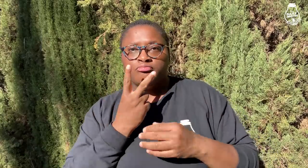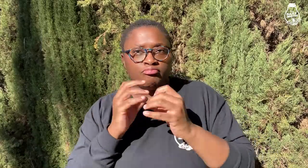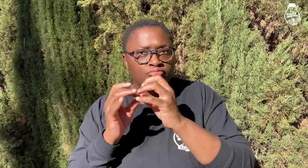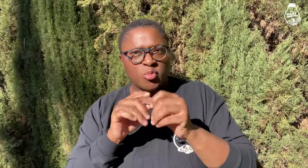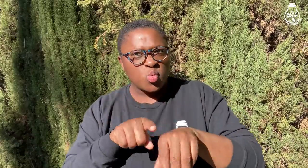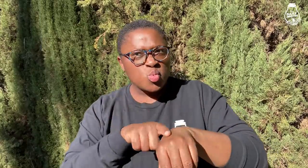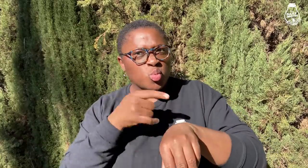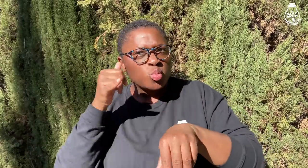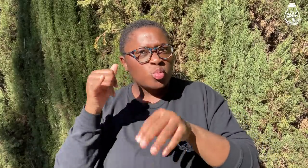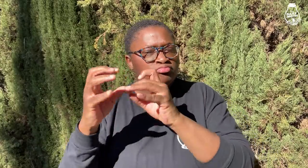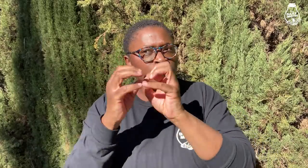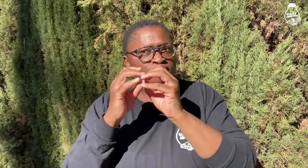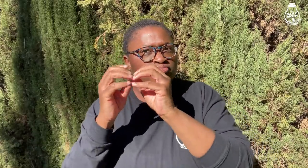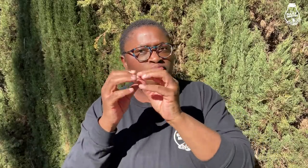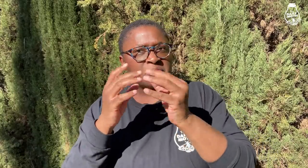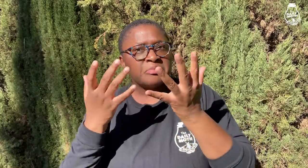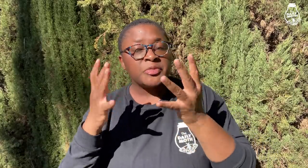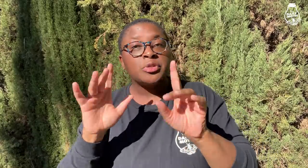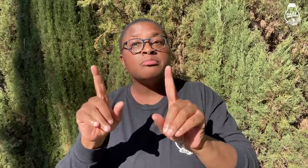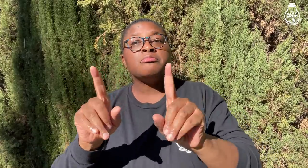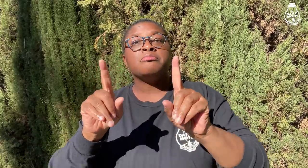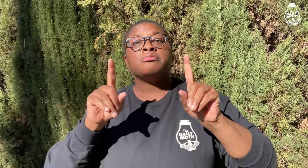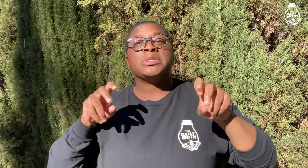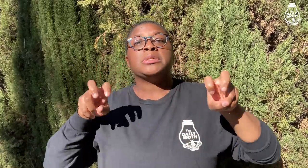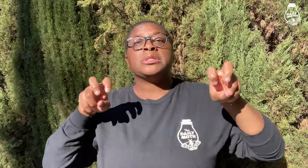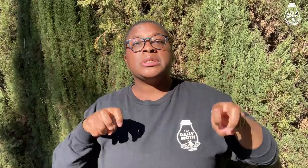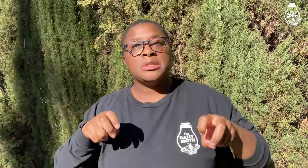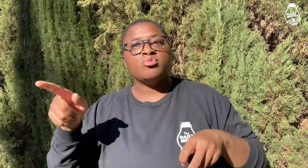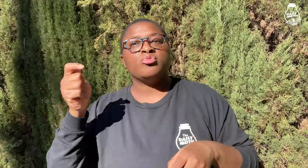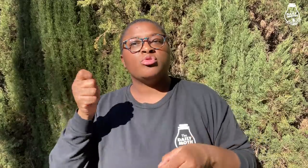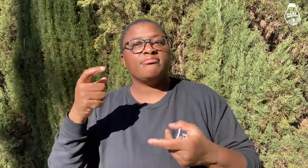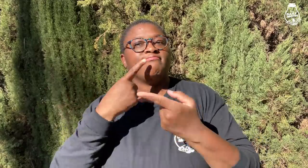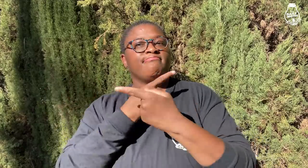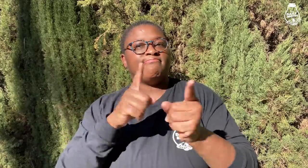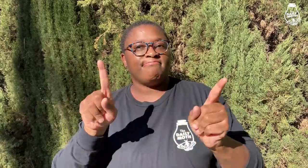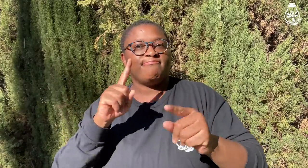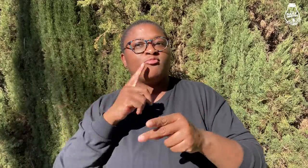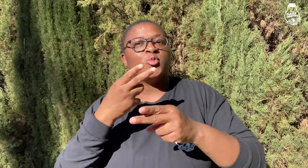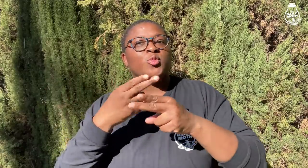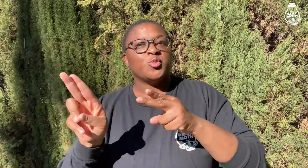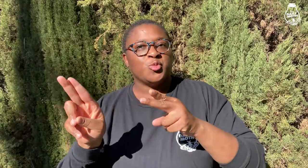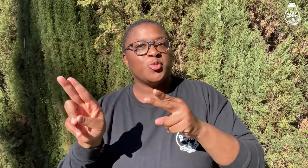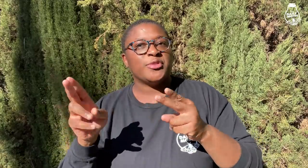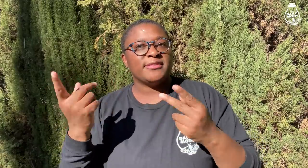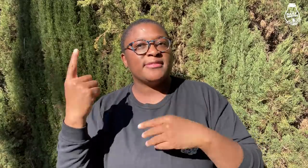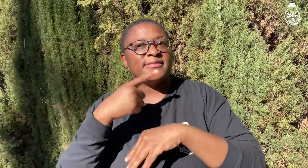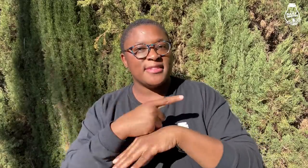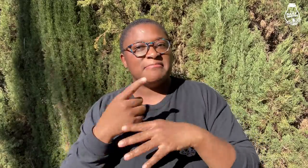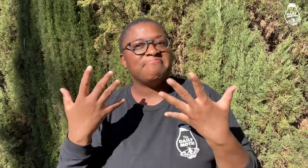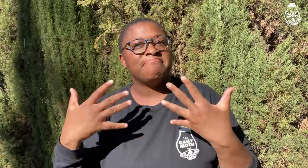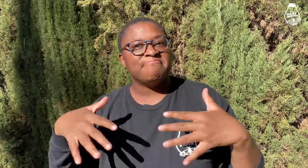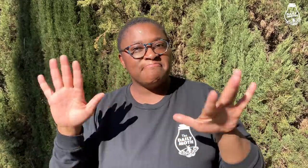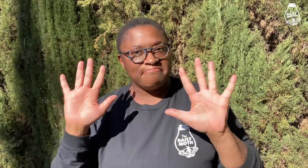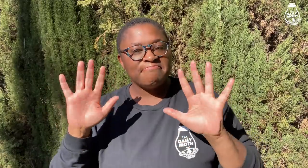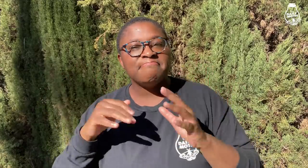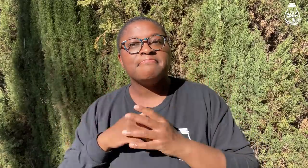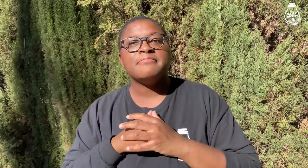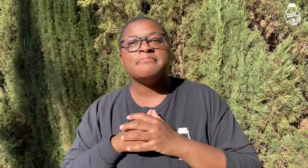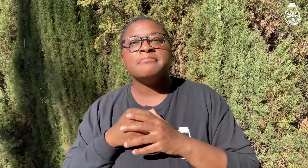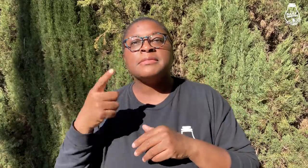to speak in private. After a lengthy conversation, the judge announced that today would be a short day and dismissed the parties.